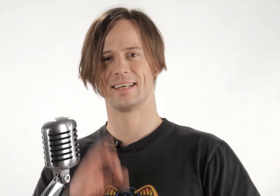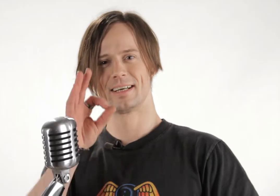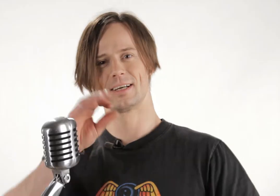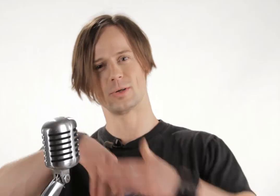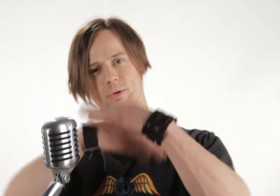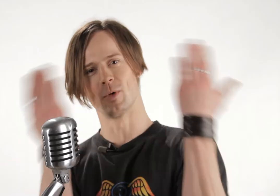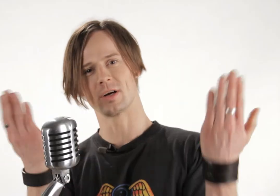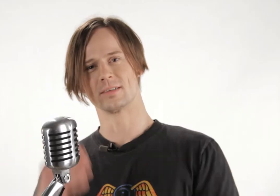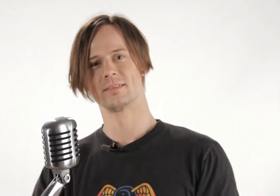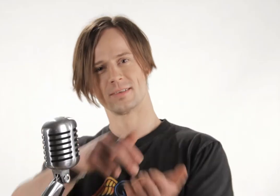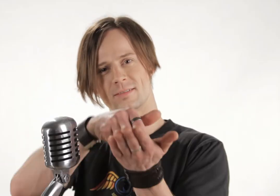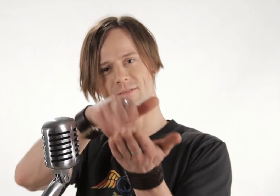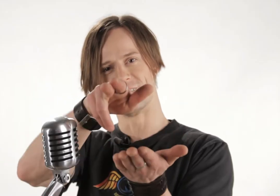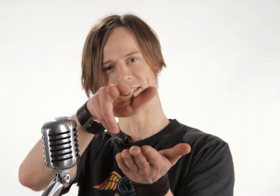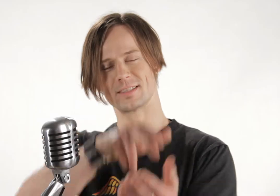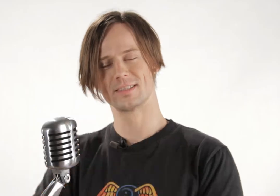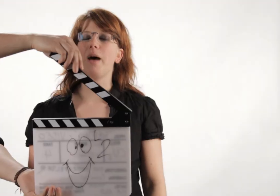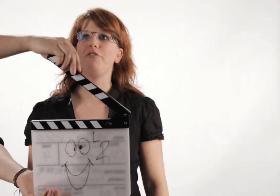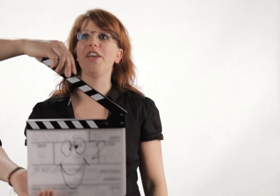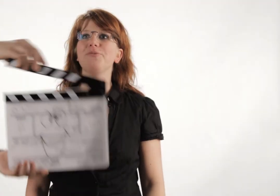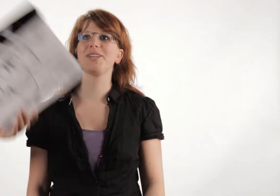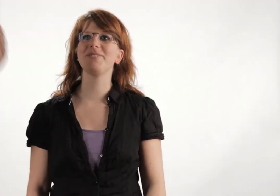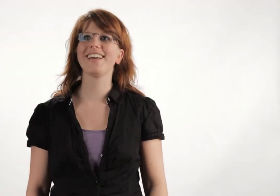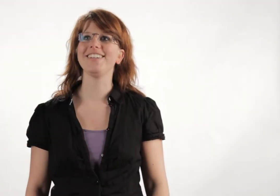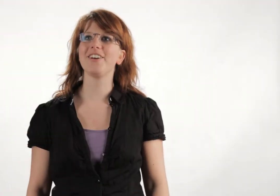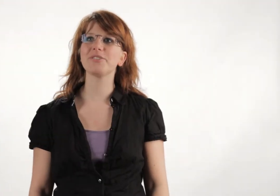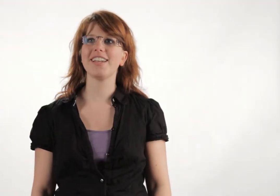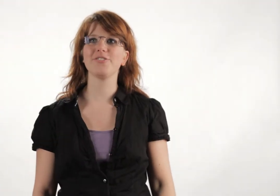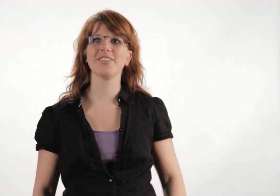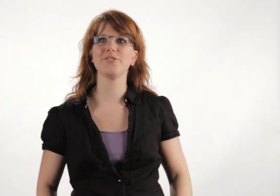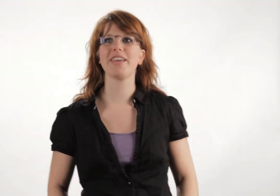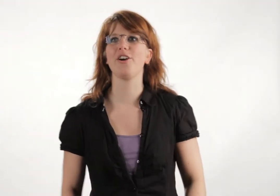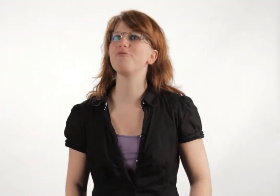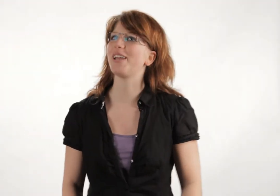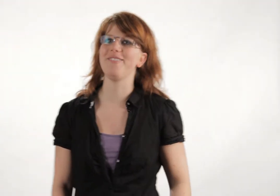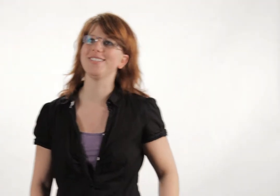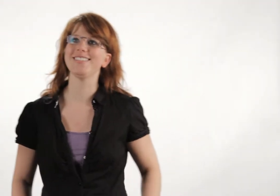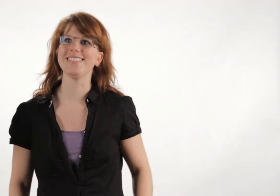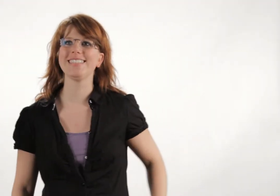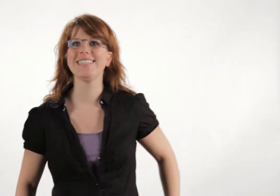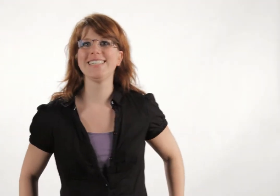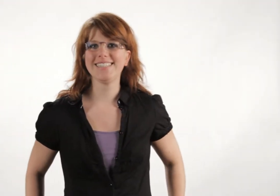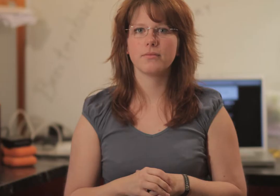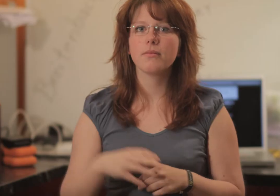Good morning, how are you? "Do not use these in the video! You can show them in the making of but nowhere else!